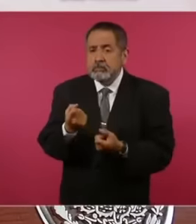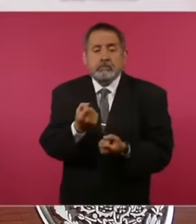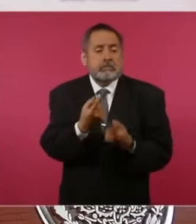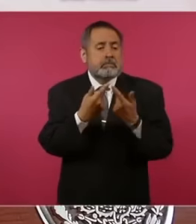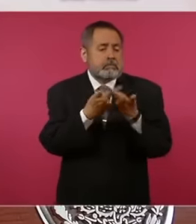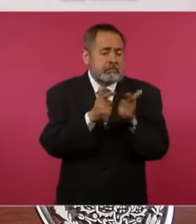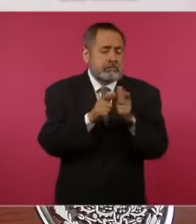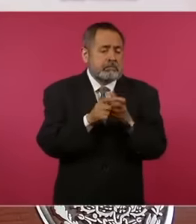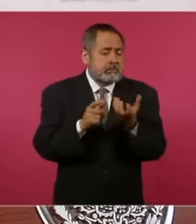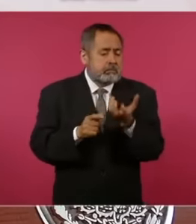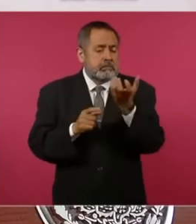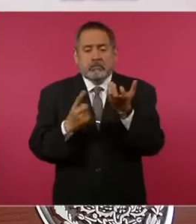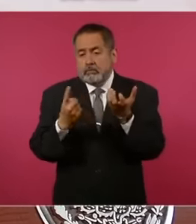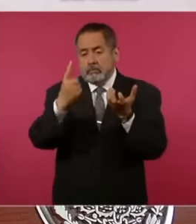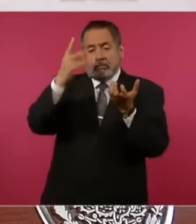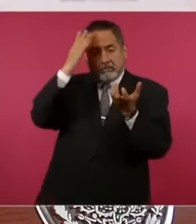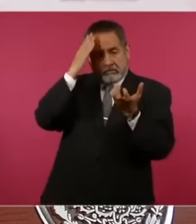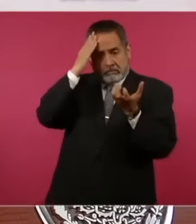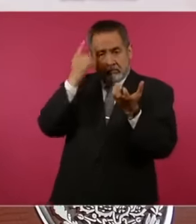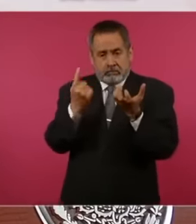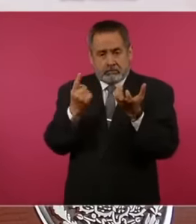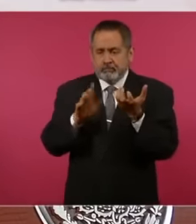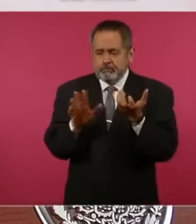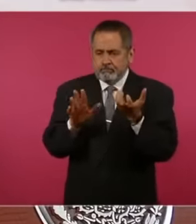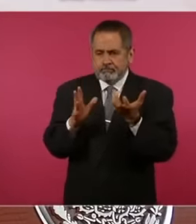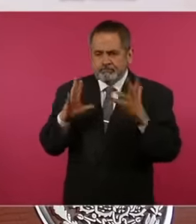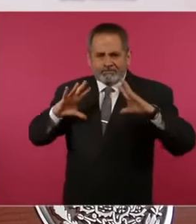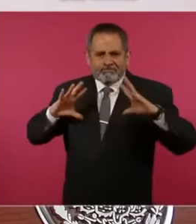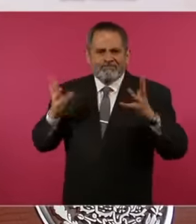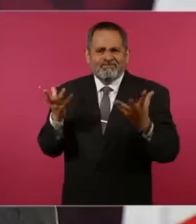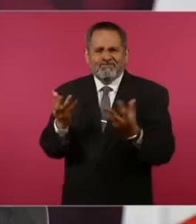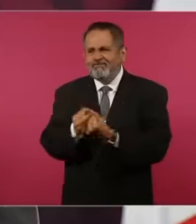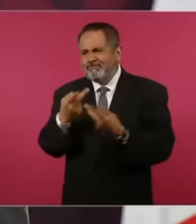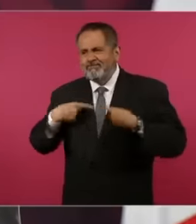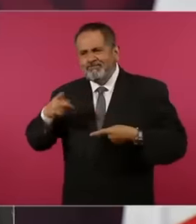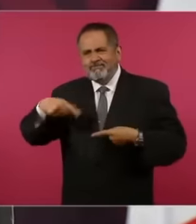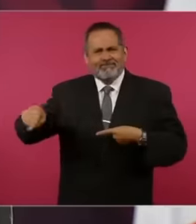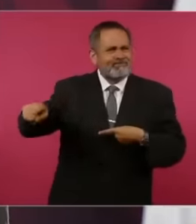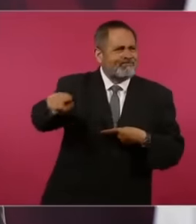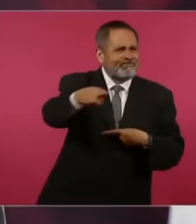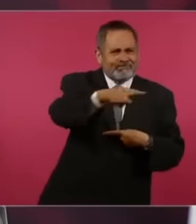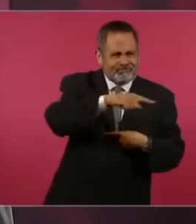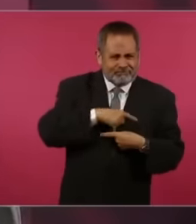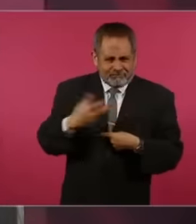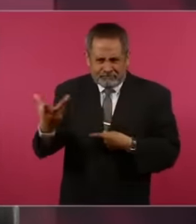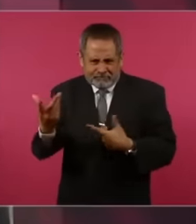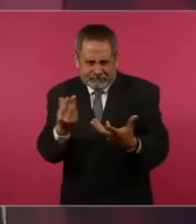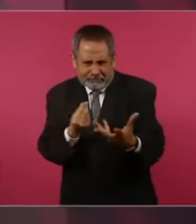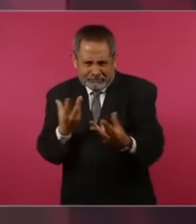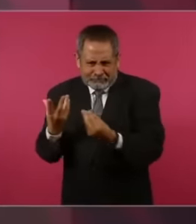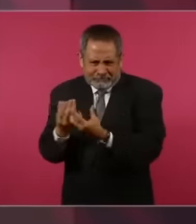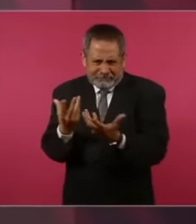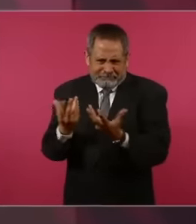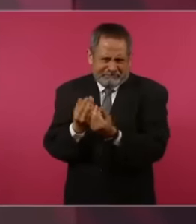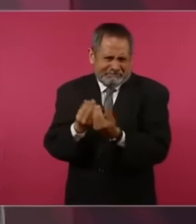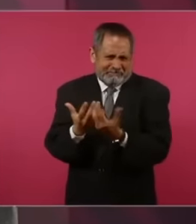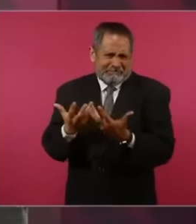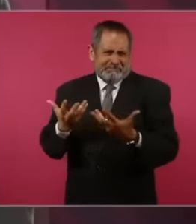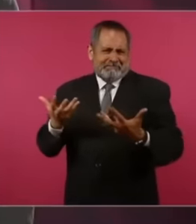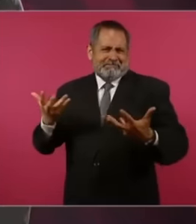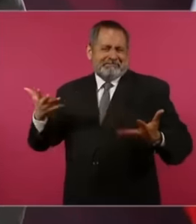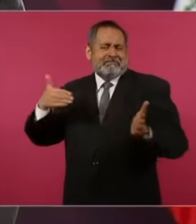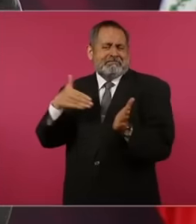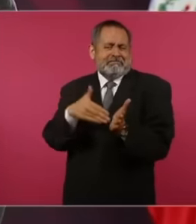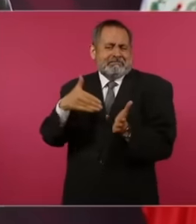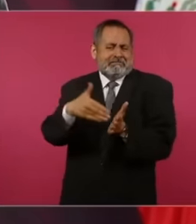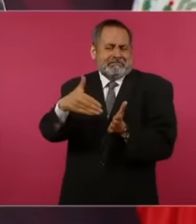a leader it is A process in which millions of Mexicans participated and